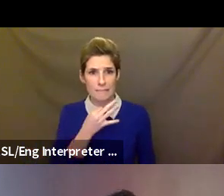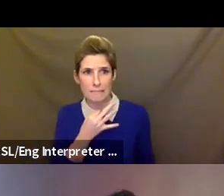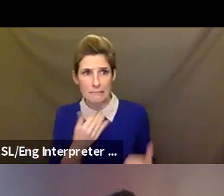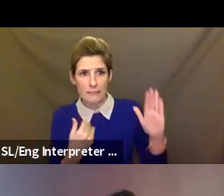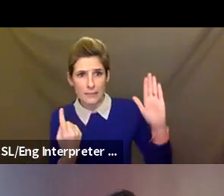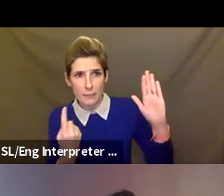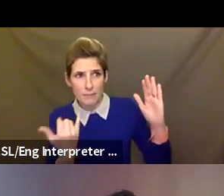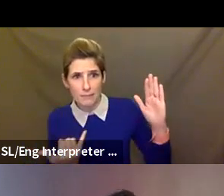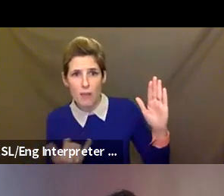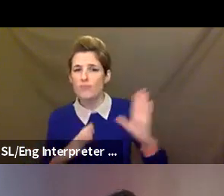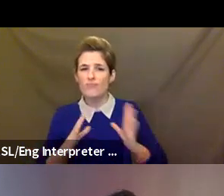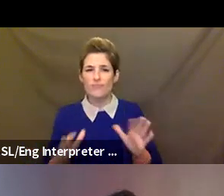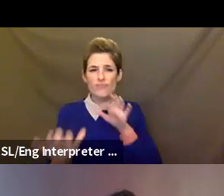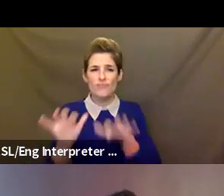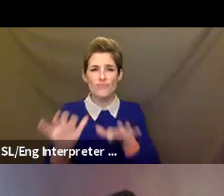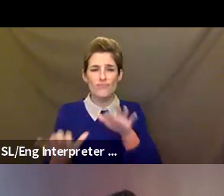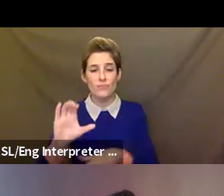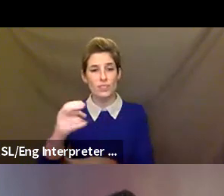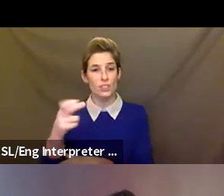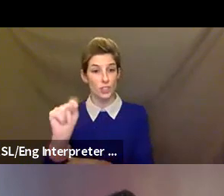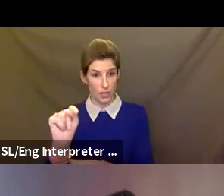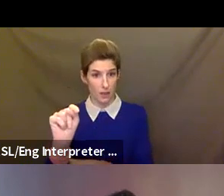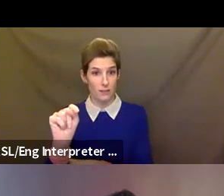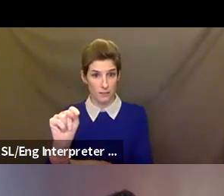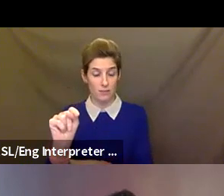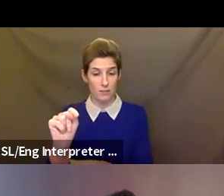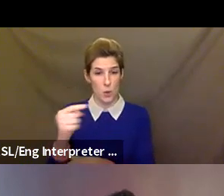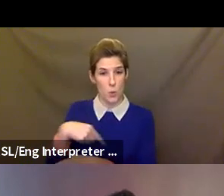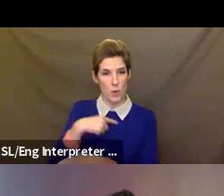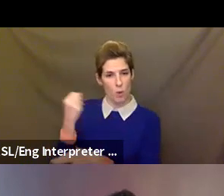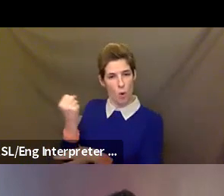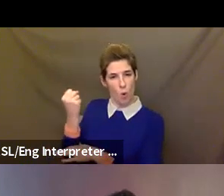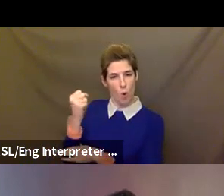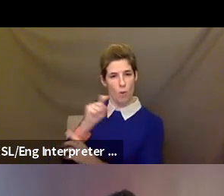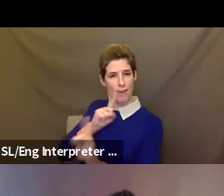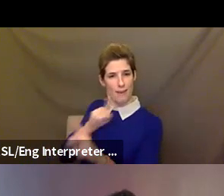you're certainly welcome to. Otherwise, when we get to the question and answer portion, I'll ask that you utilize the